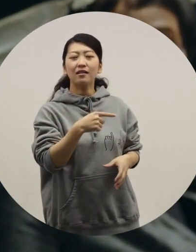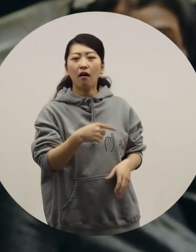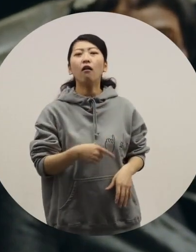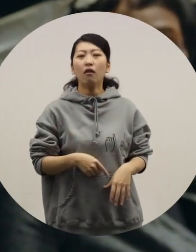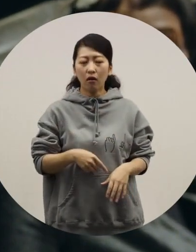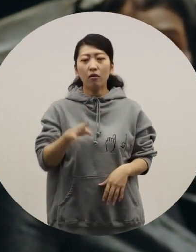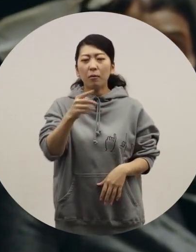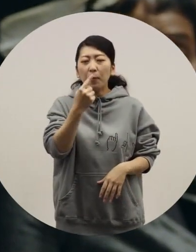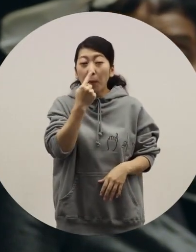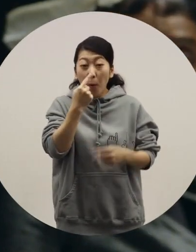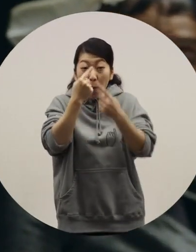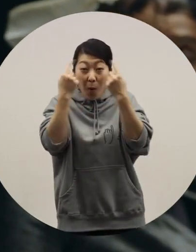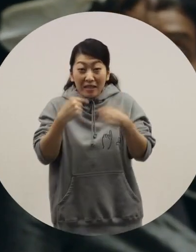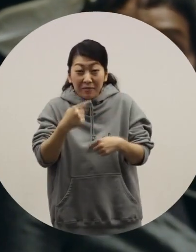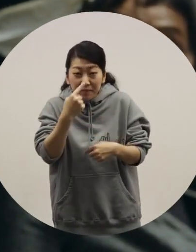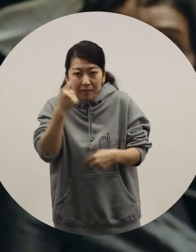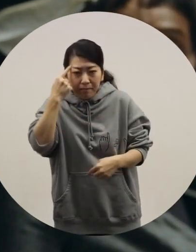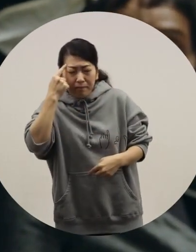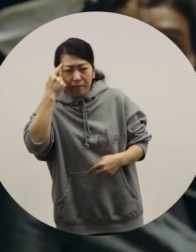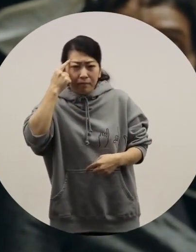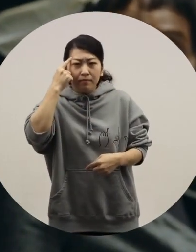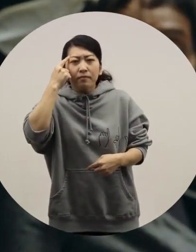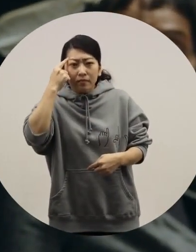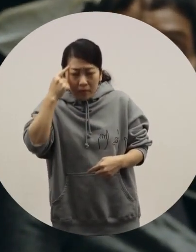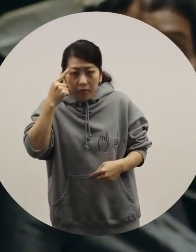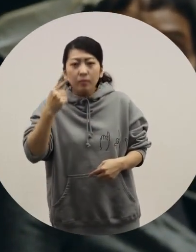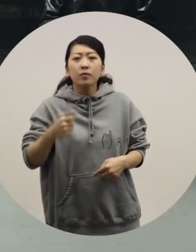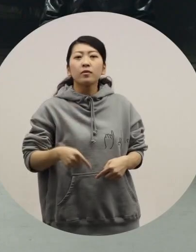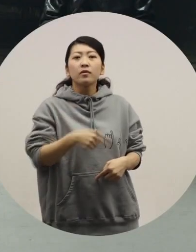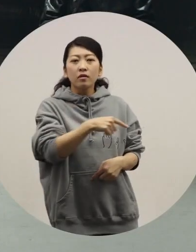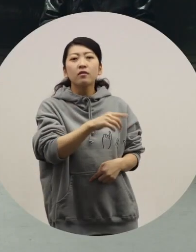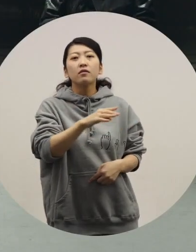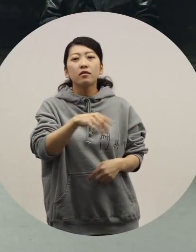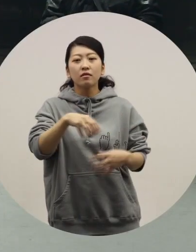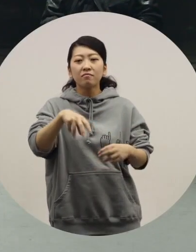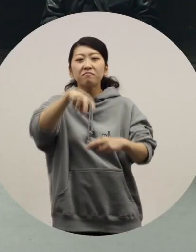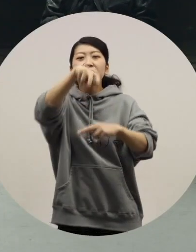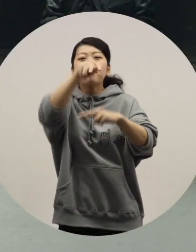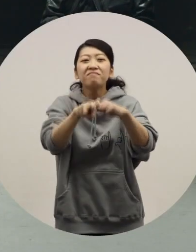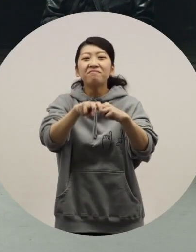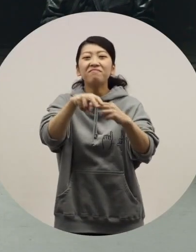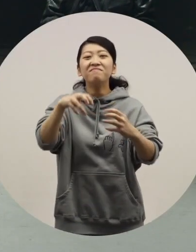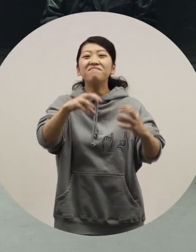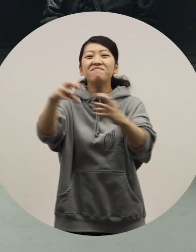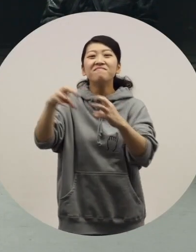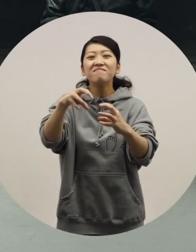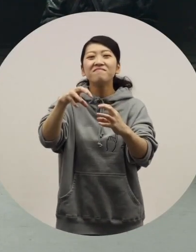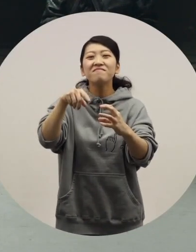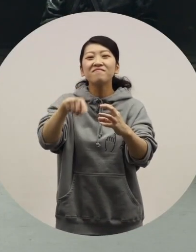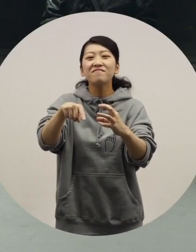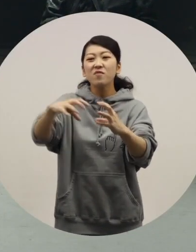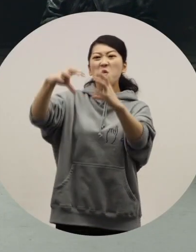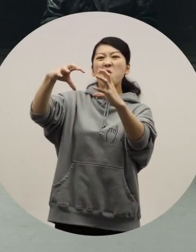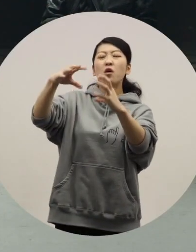This is my personal opinion, but I want to make mobility devices